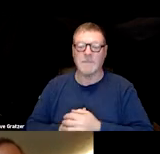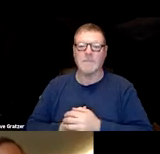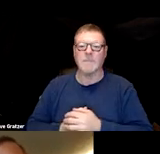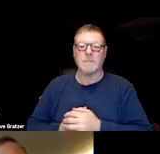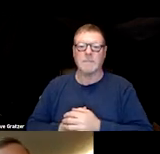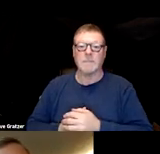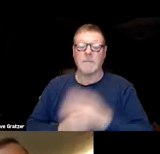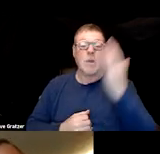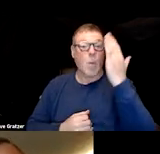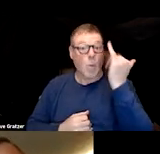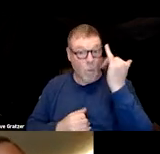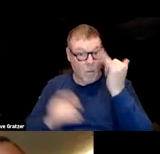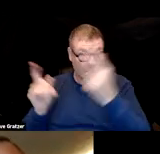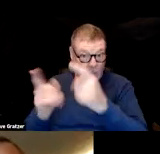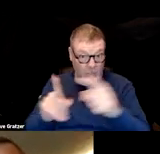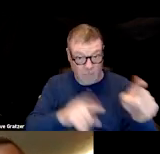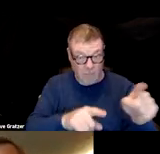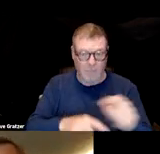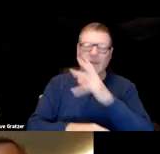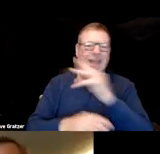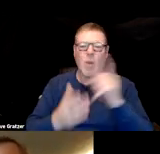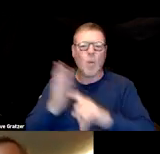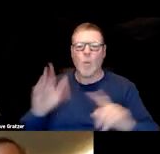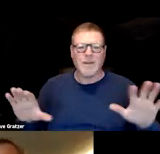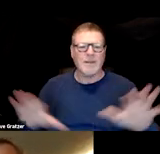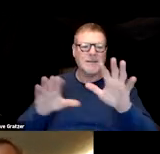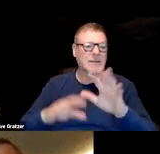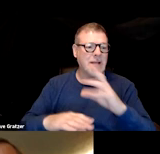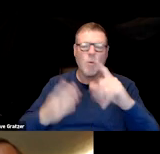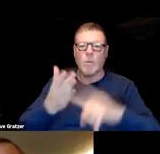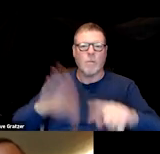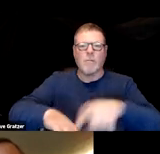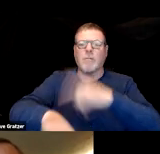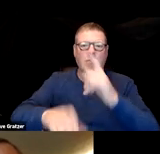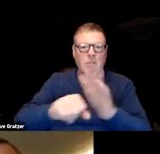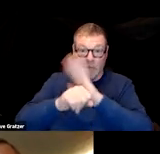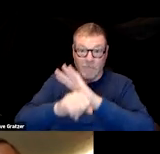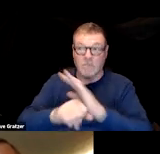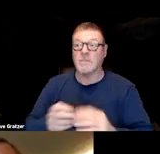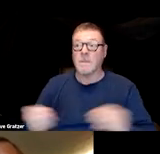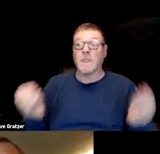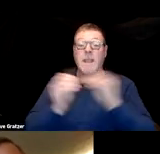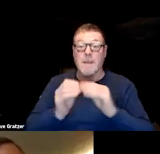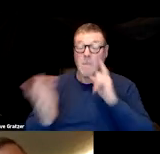Why this happened and what it does and what long COVID is. And the more that we can recognize it